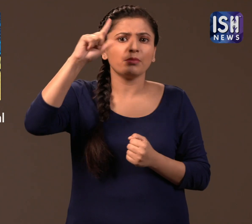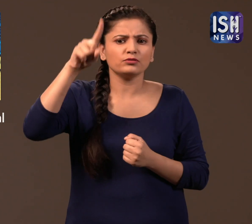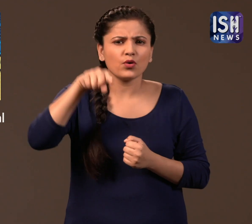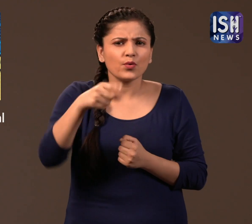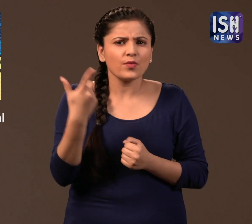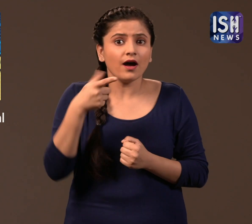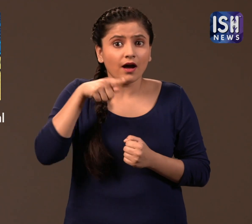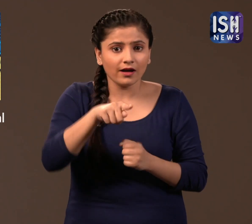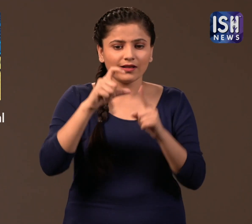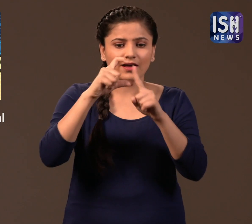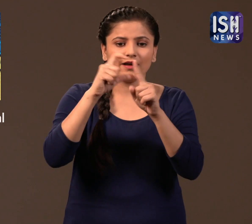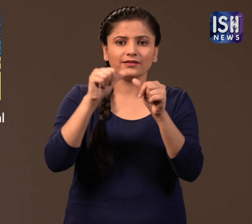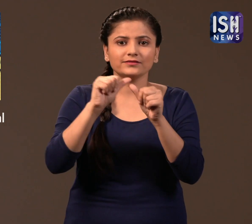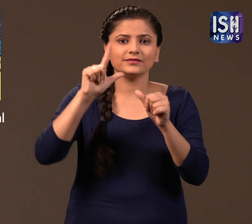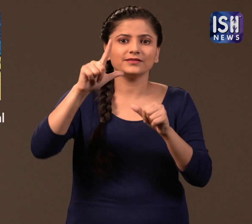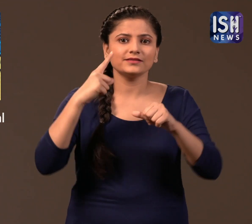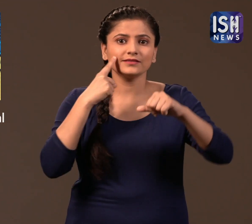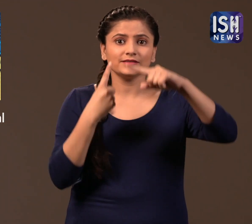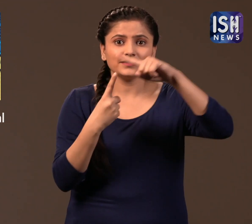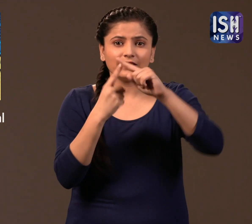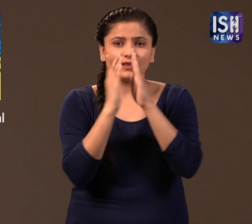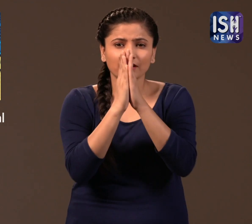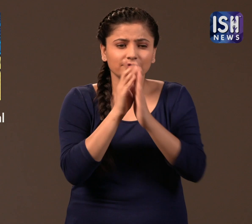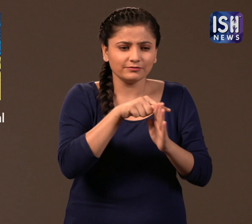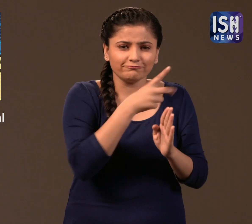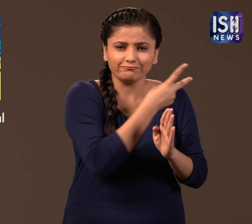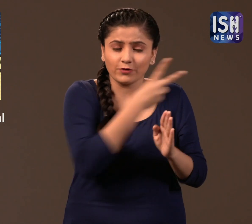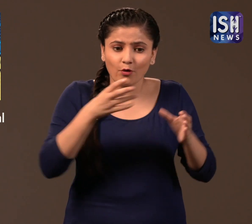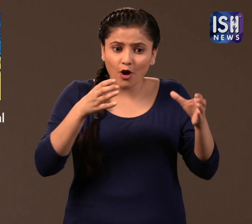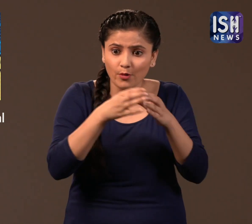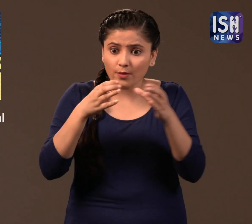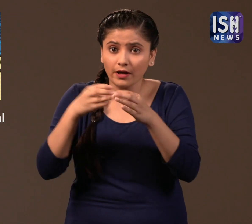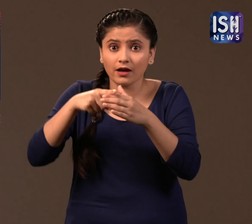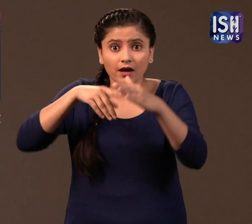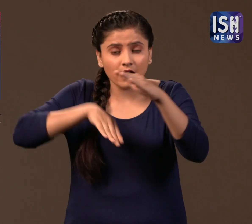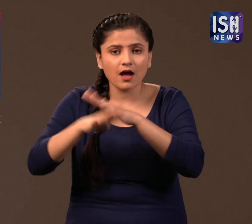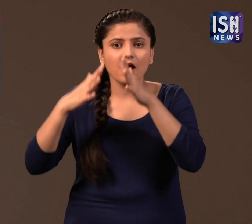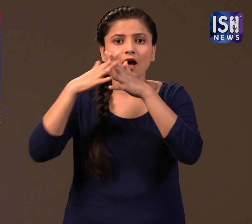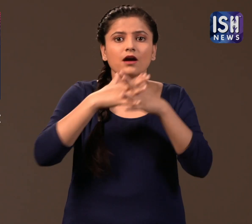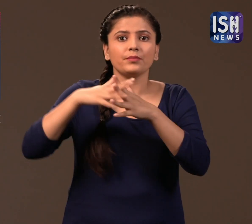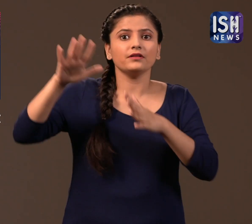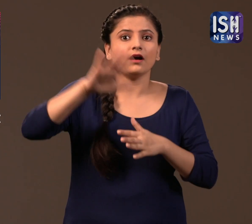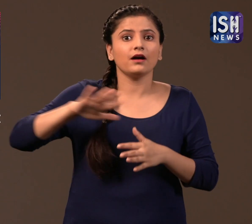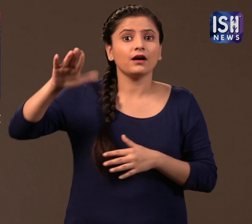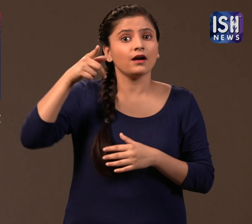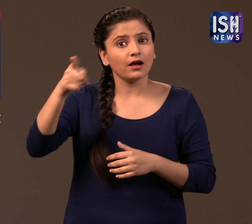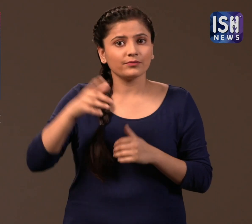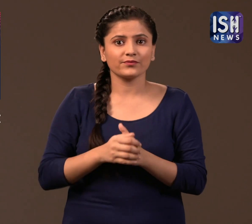which is a group of various Dalit organisations in America.